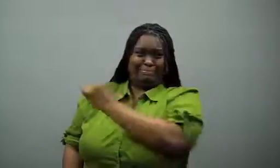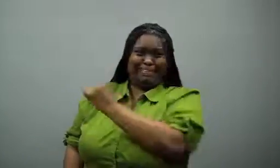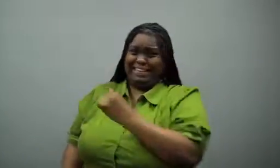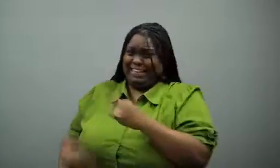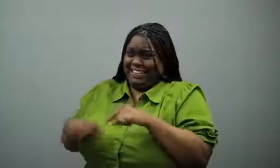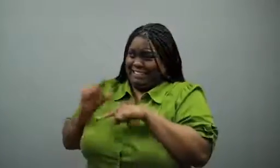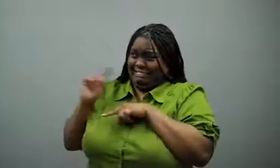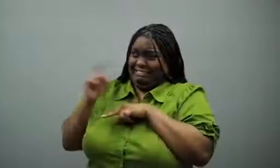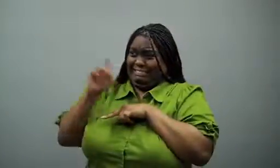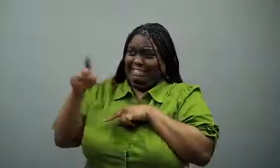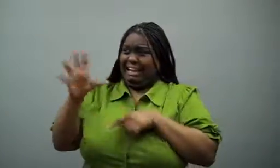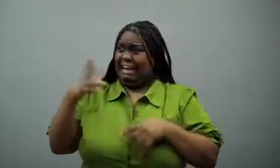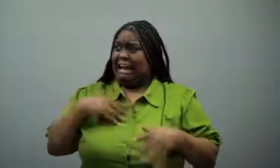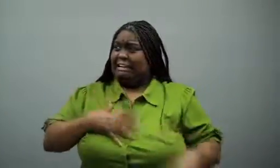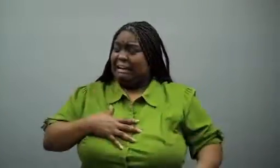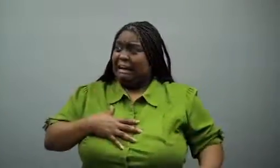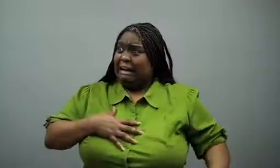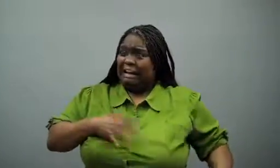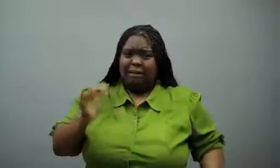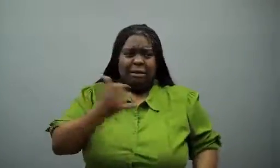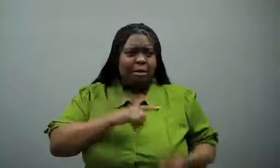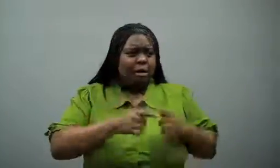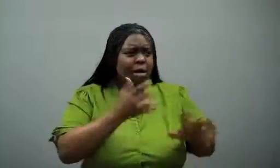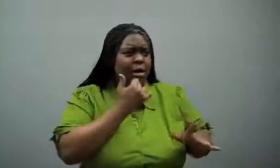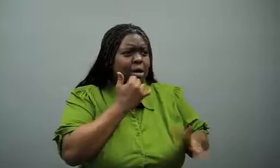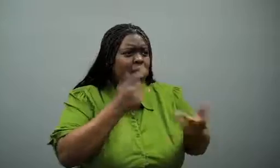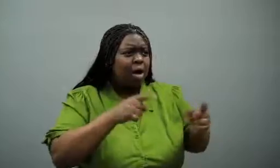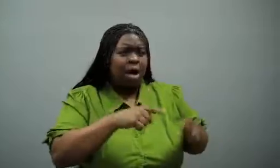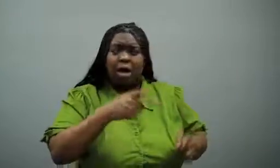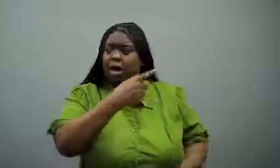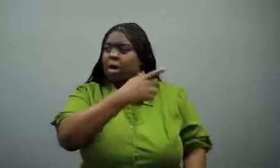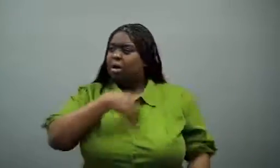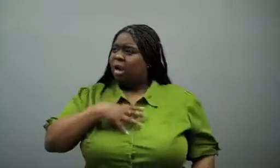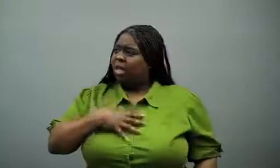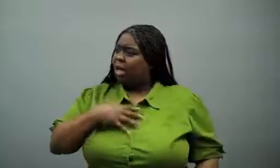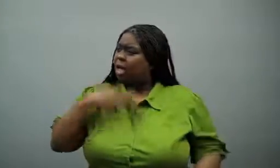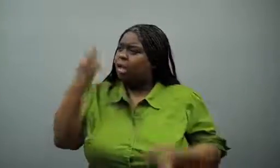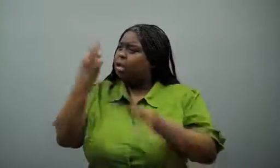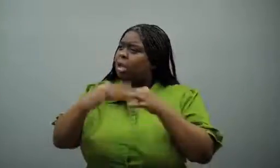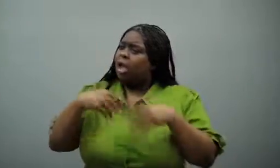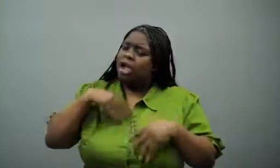I found my friend, and I was laughing. She wanted to know what happened.